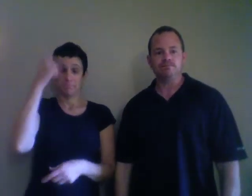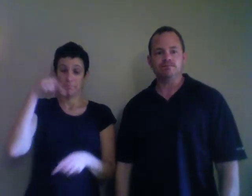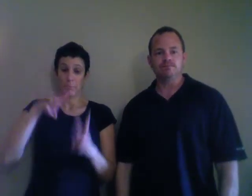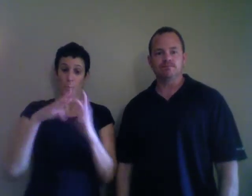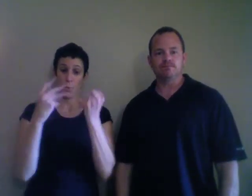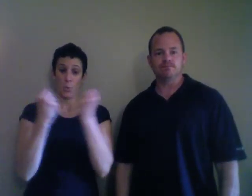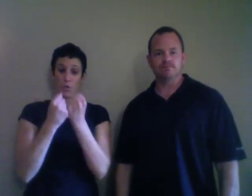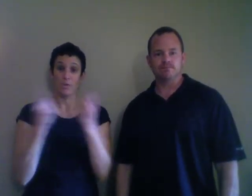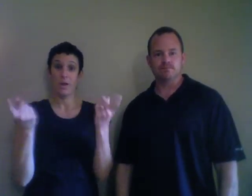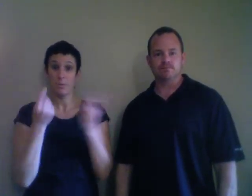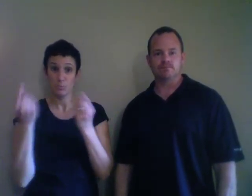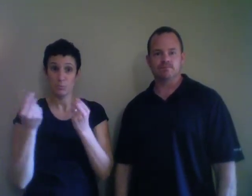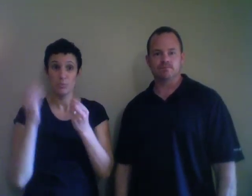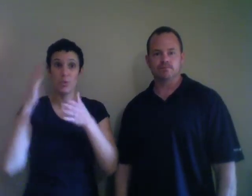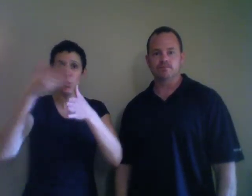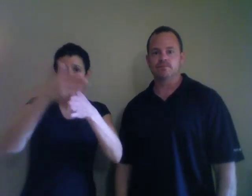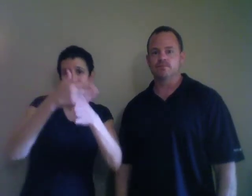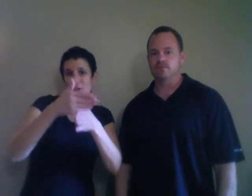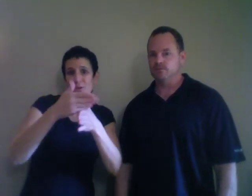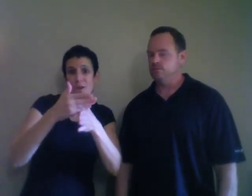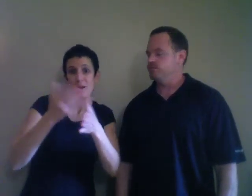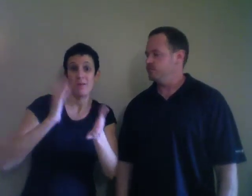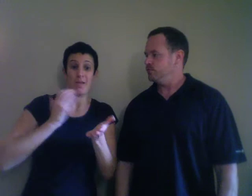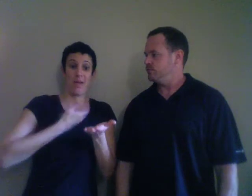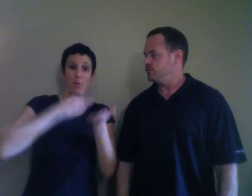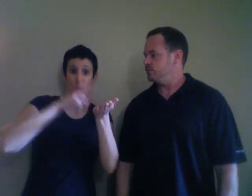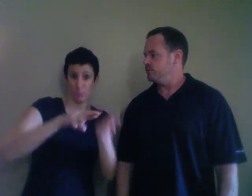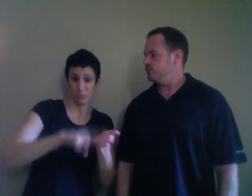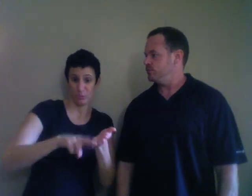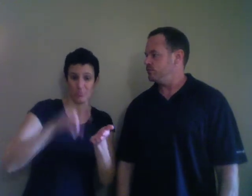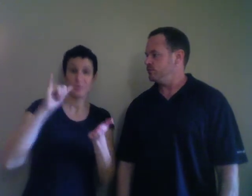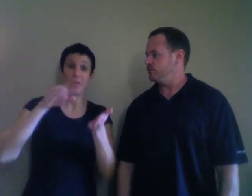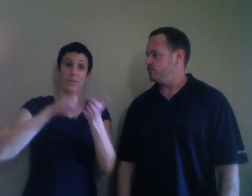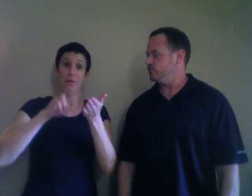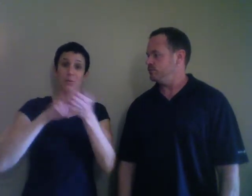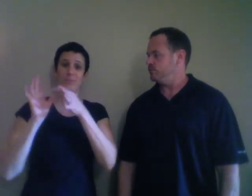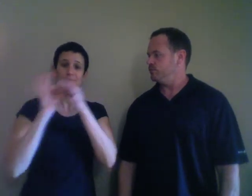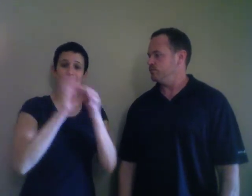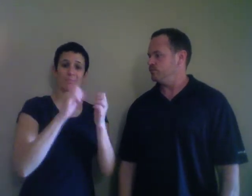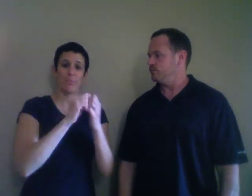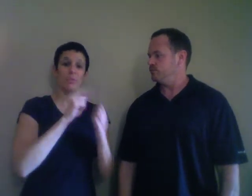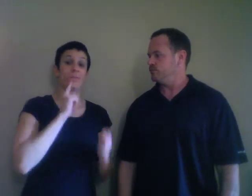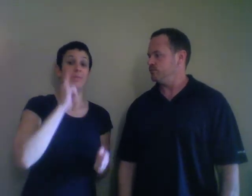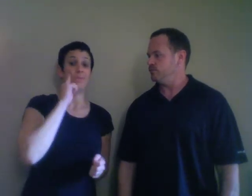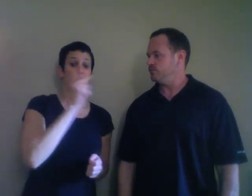This workshop shares research, involving people who identify as